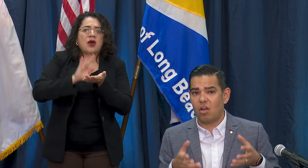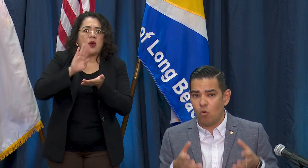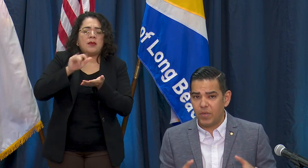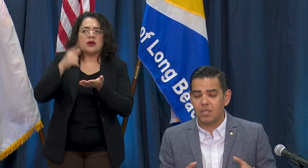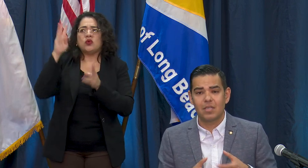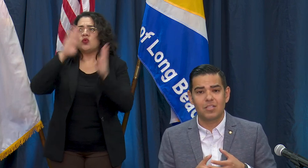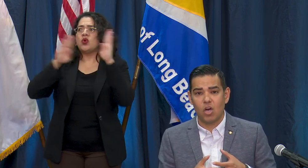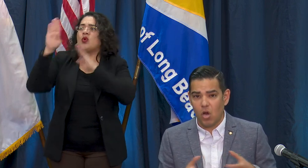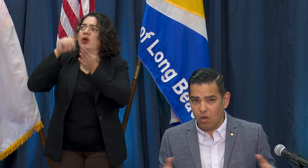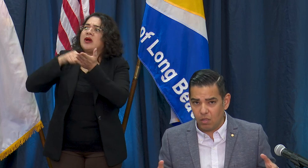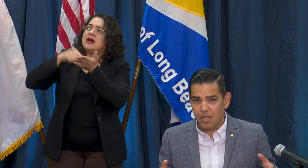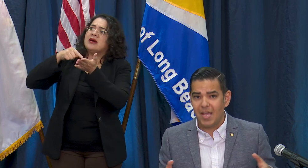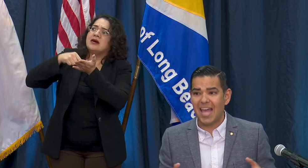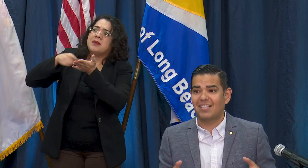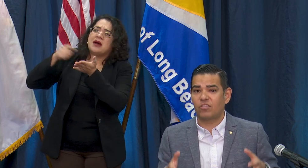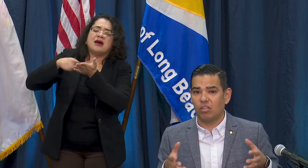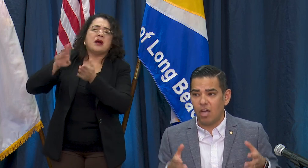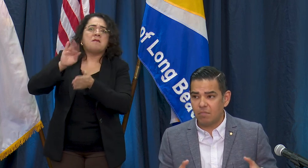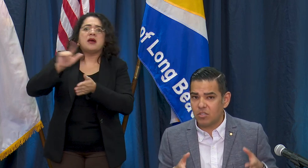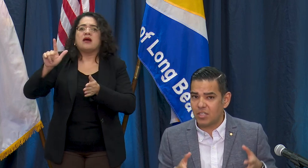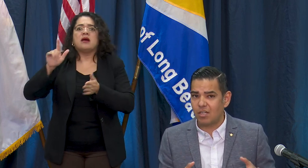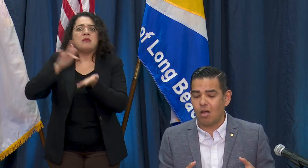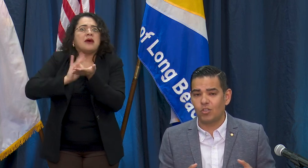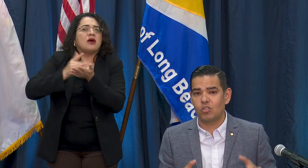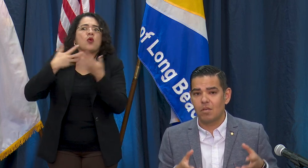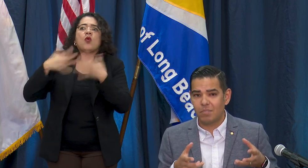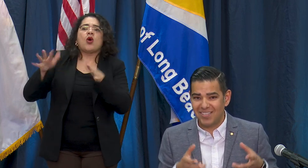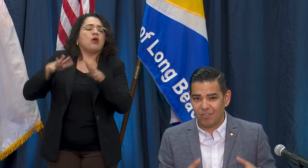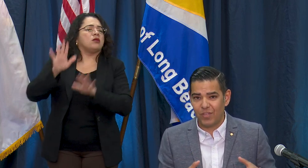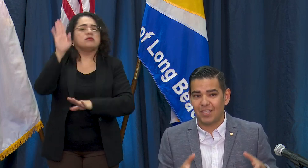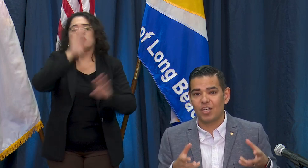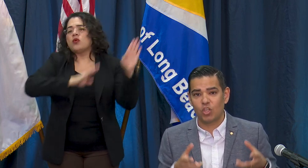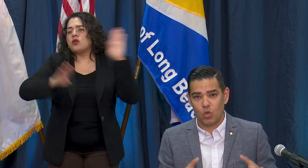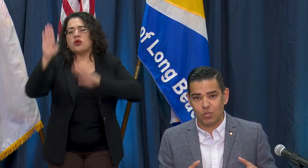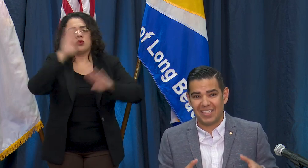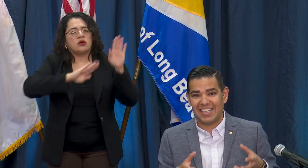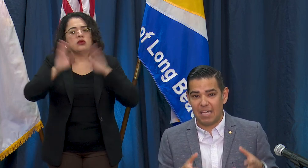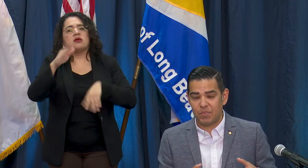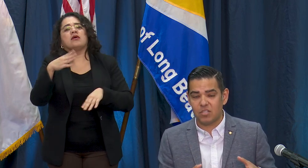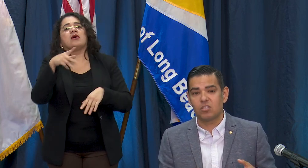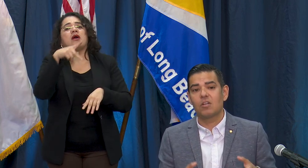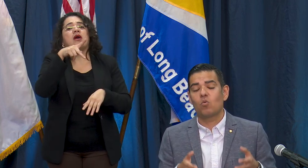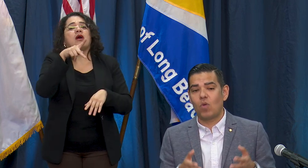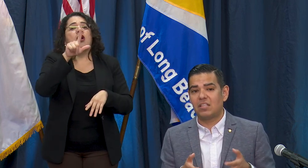open to all and it's at the Long Beach City College Pacific Coast campus right